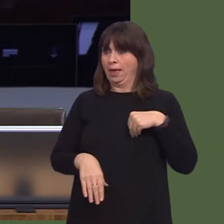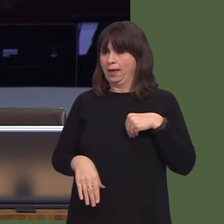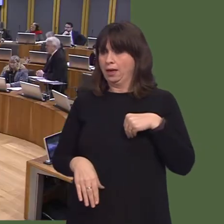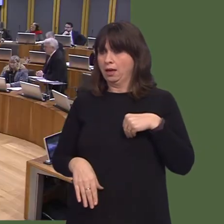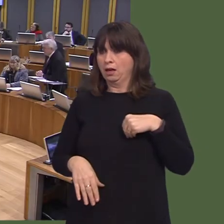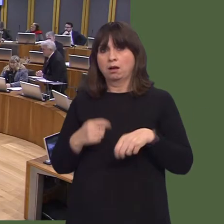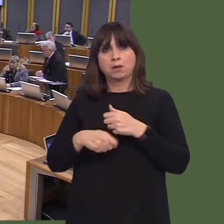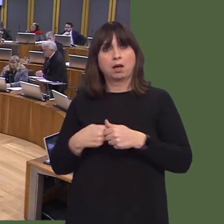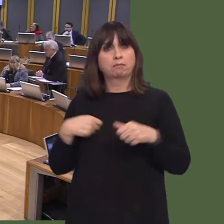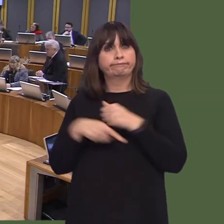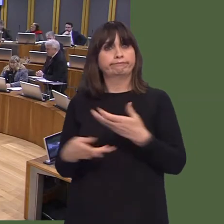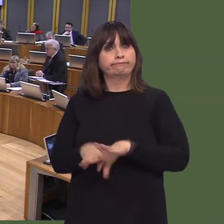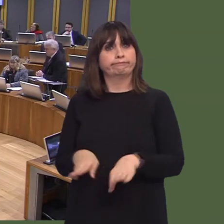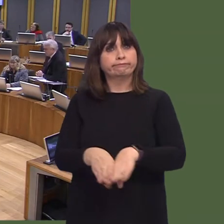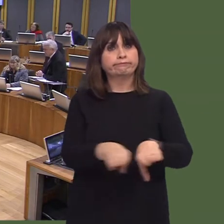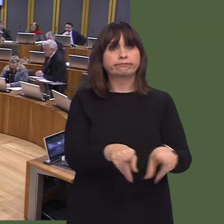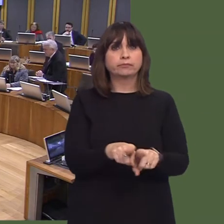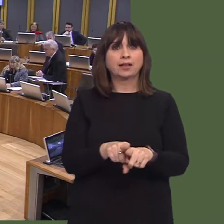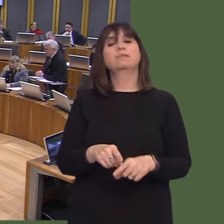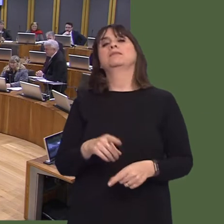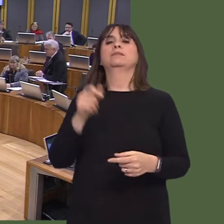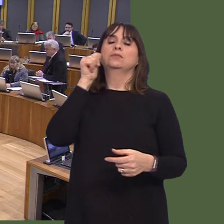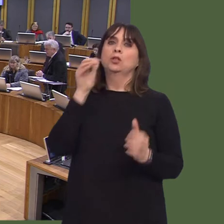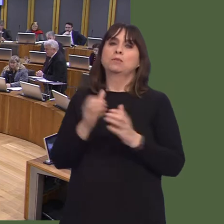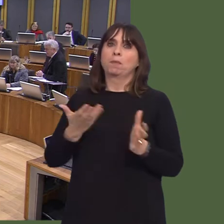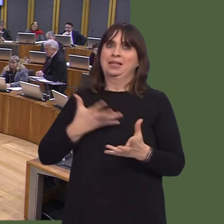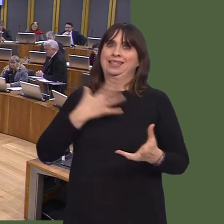should be streamlined in order to ensure more effective delivery of public services.